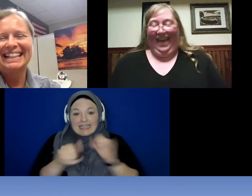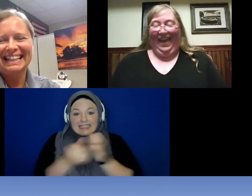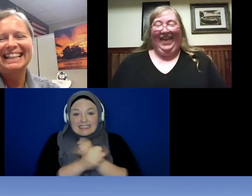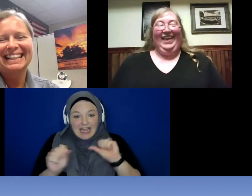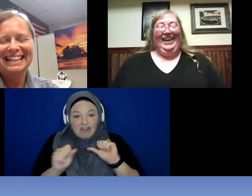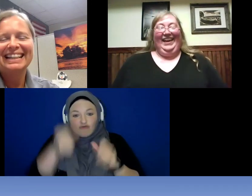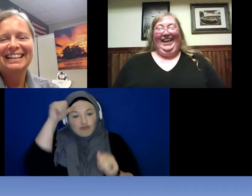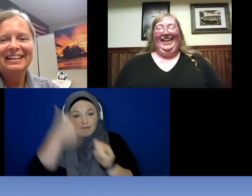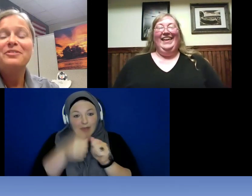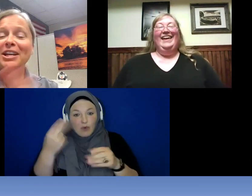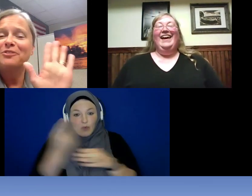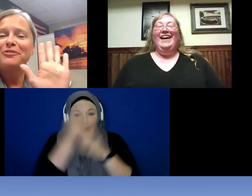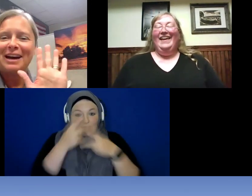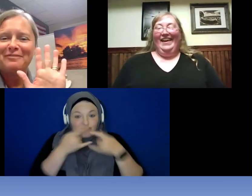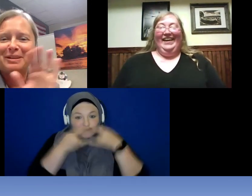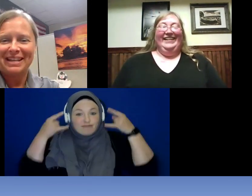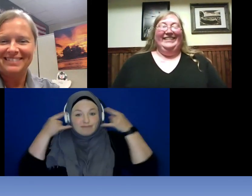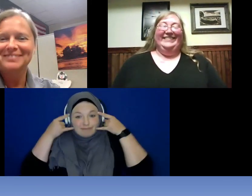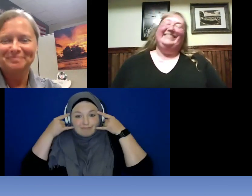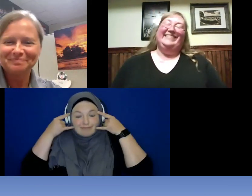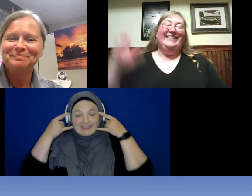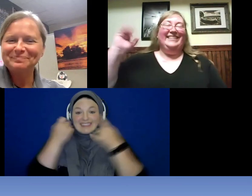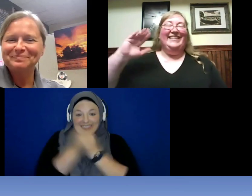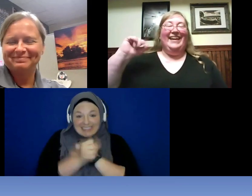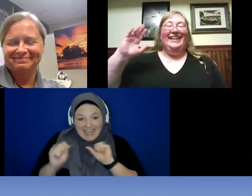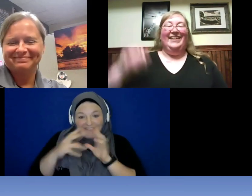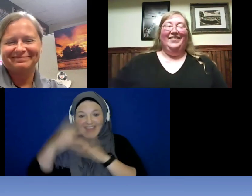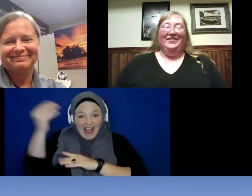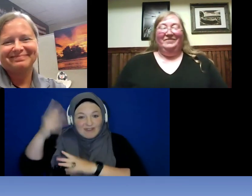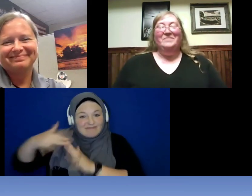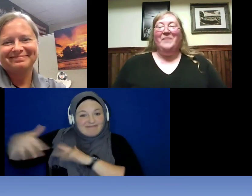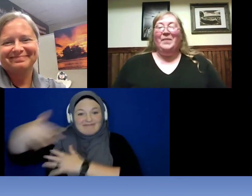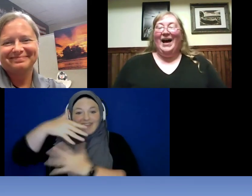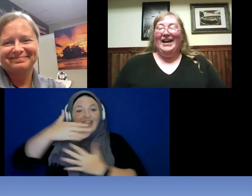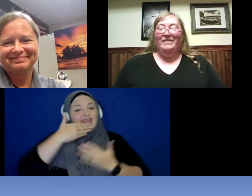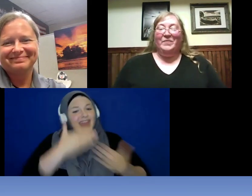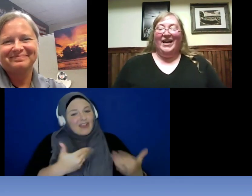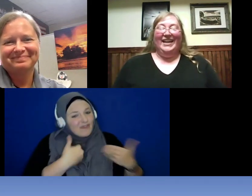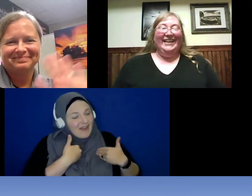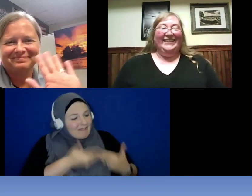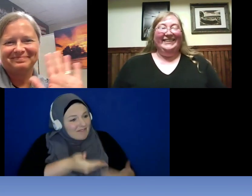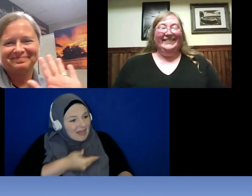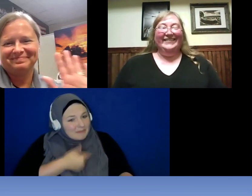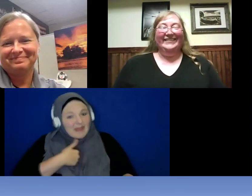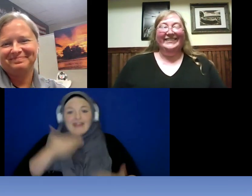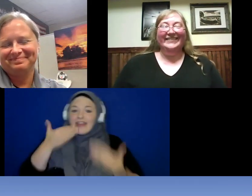Reanna: Thank you for having me. >> Bonnie: Thank you Reanna . >> DEBBIE JONES: Bye-bye